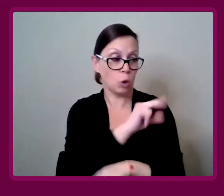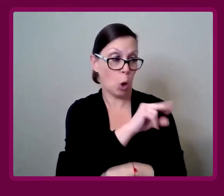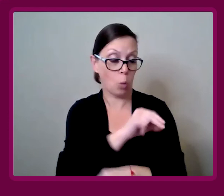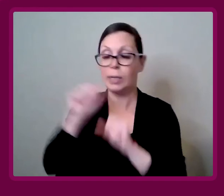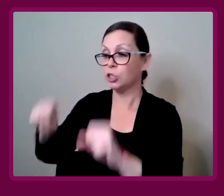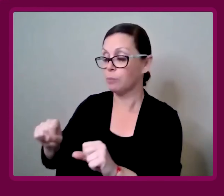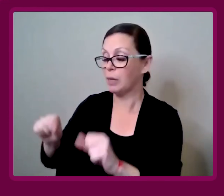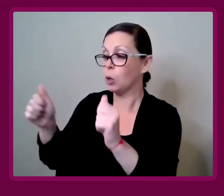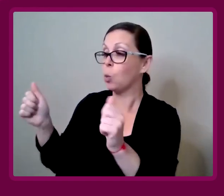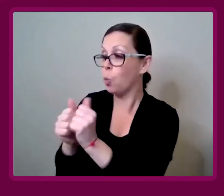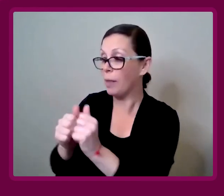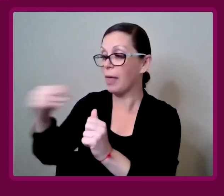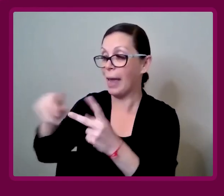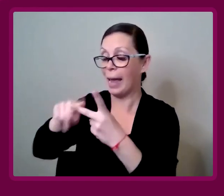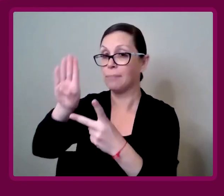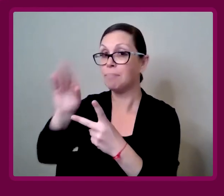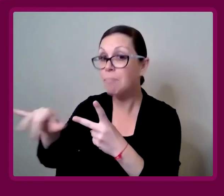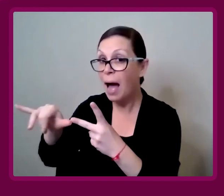It should be with, and it should be by.